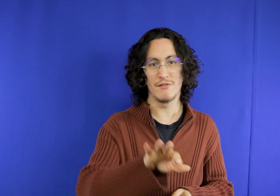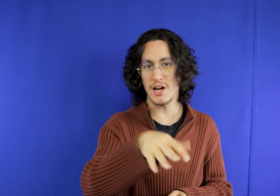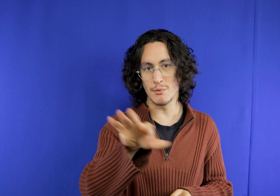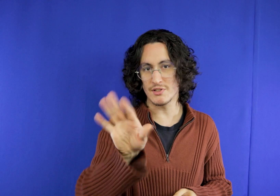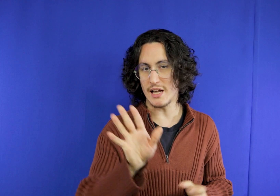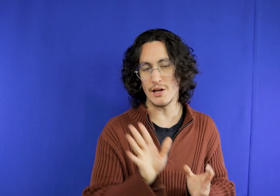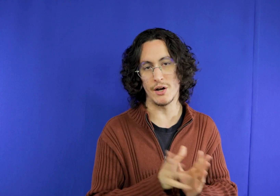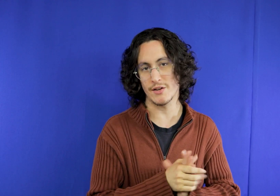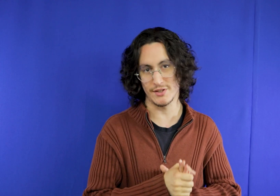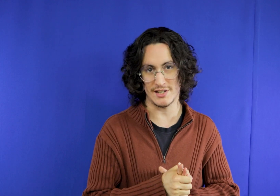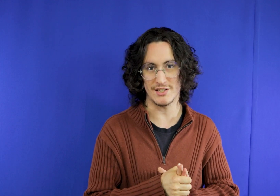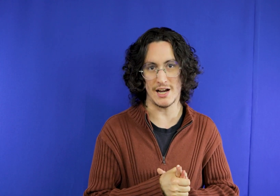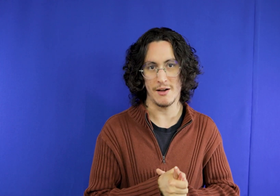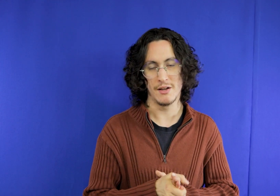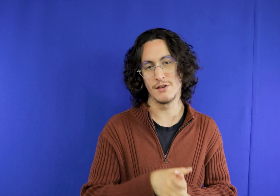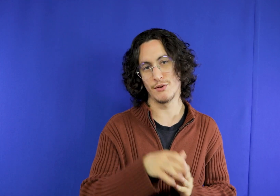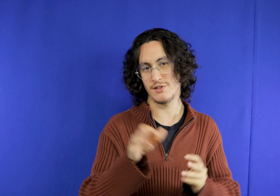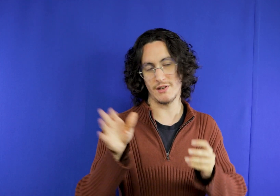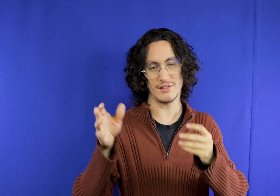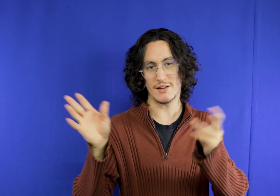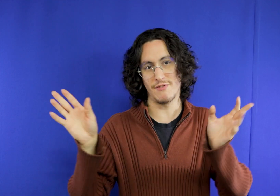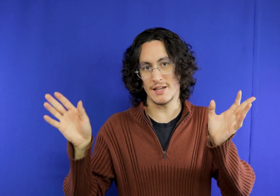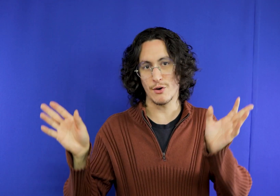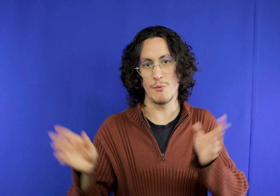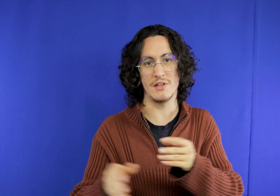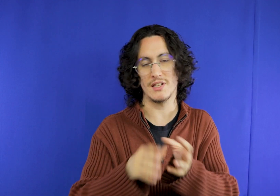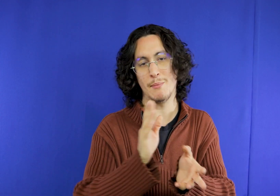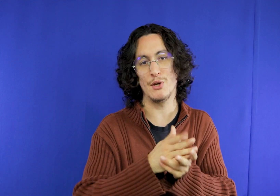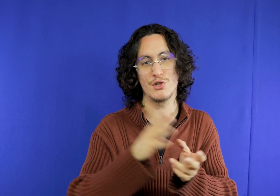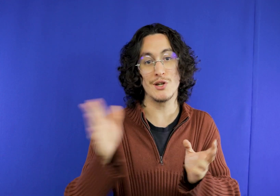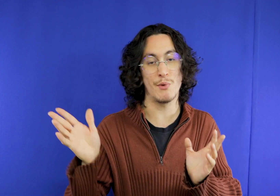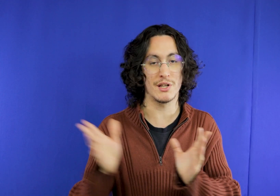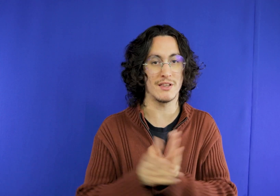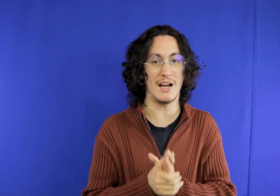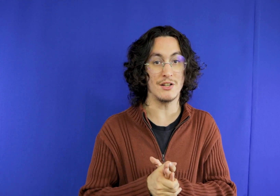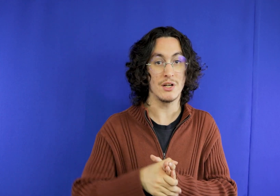the morning you will have lunch when you think you will start there noon 1:00 in the